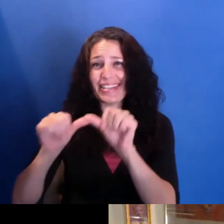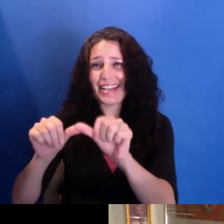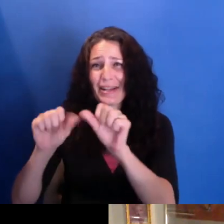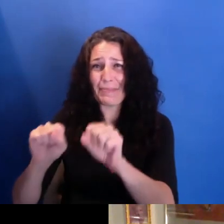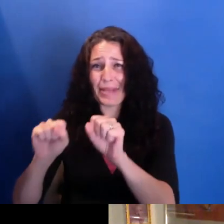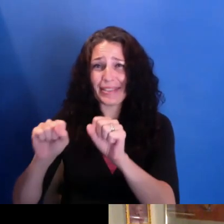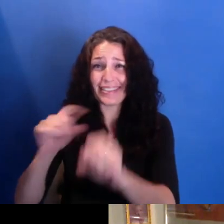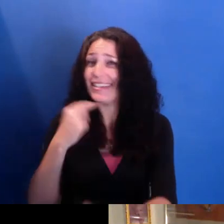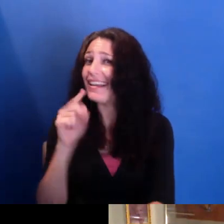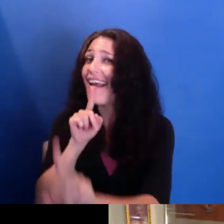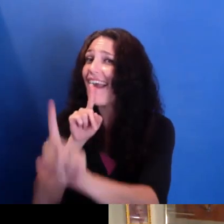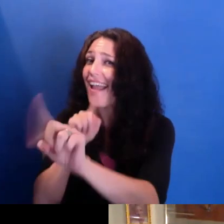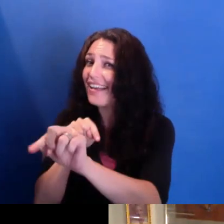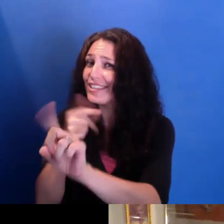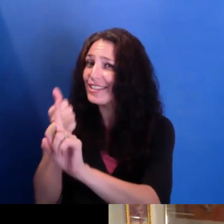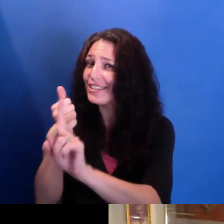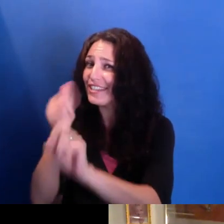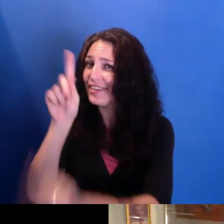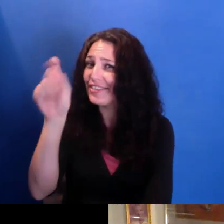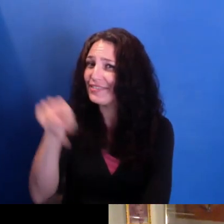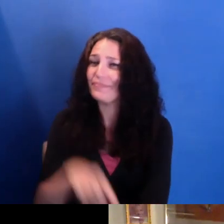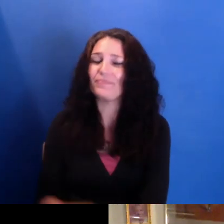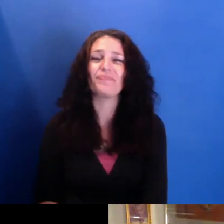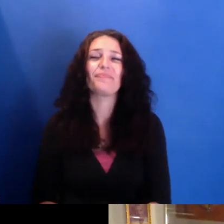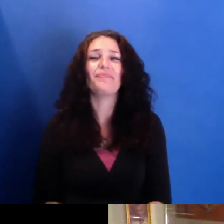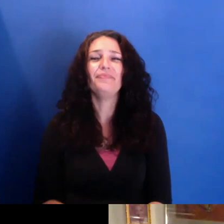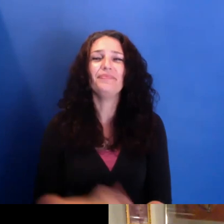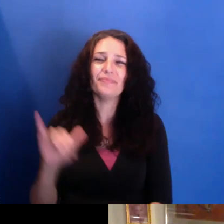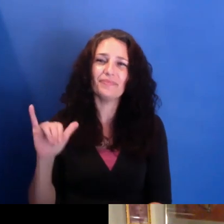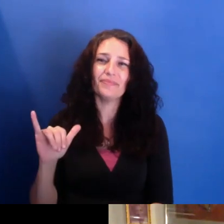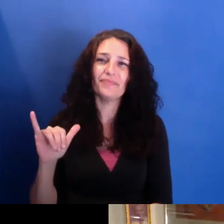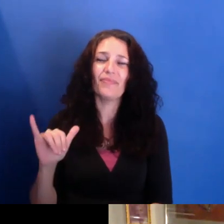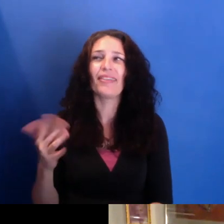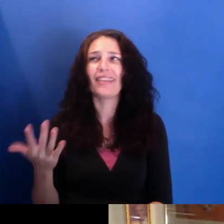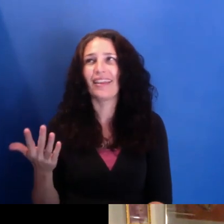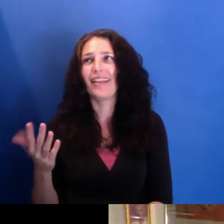Well, I mean, I guess it has to-- similar. I mean, I guess it's been--